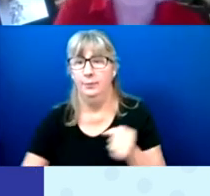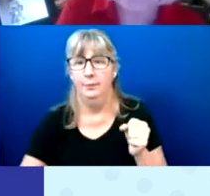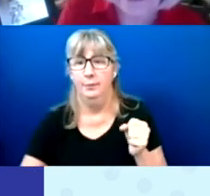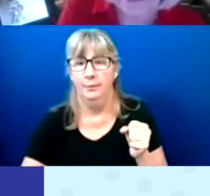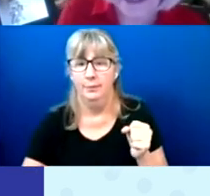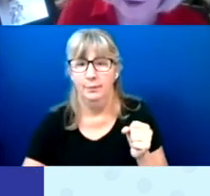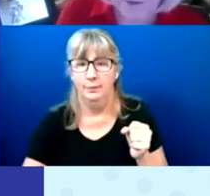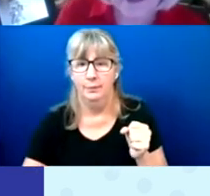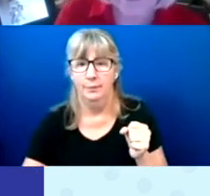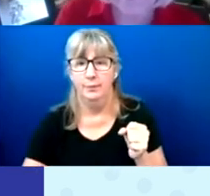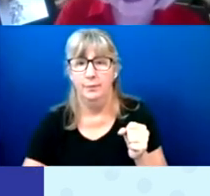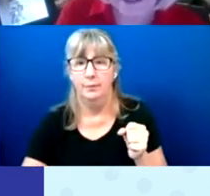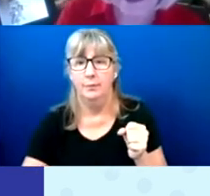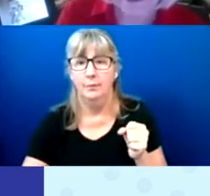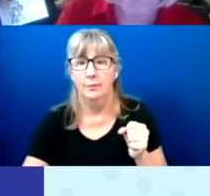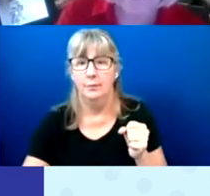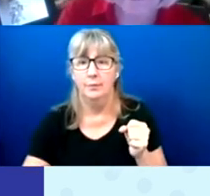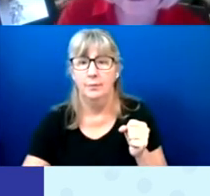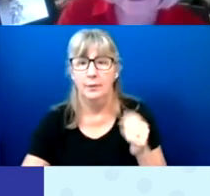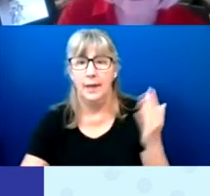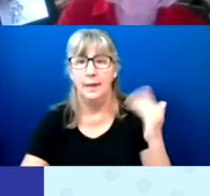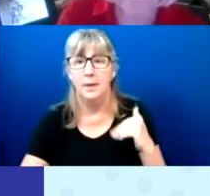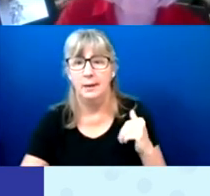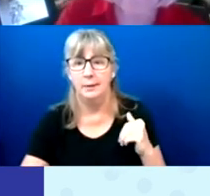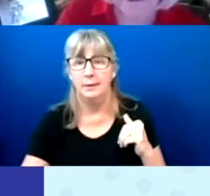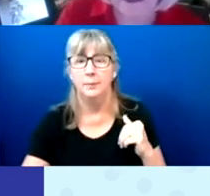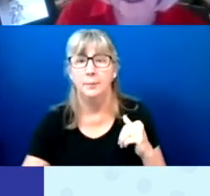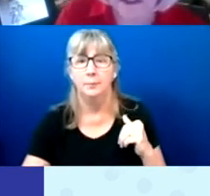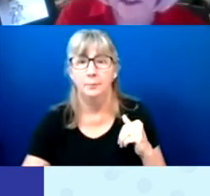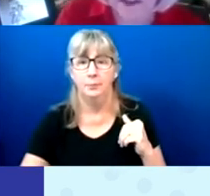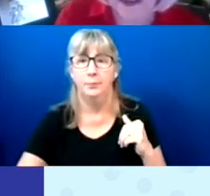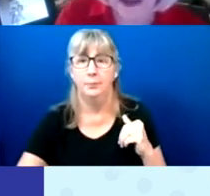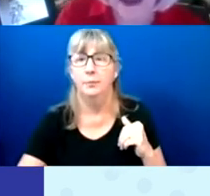Next slide, please.